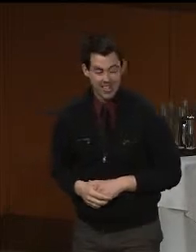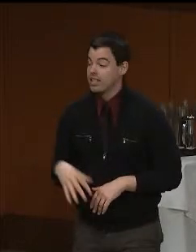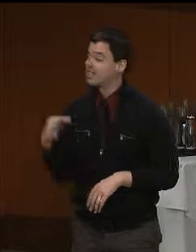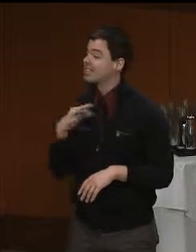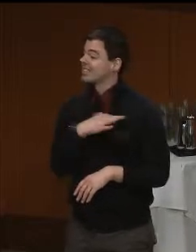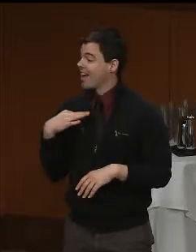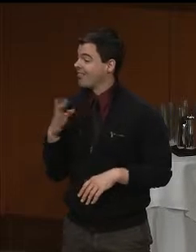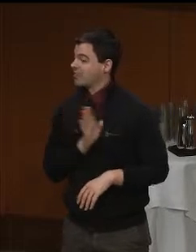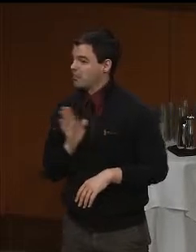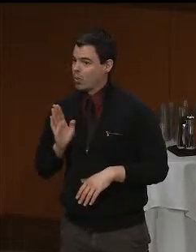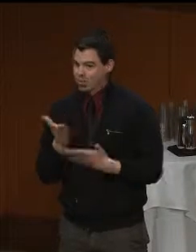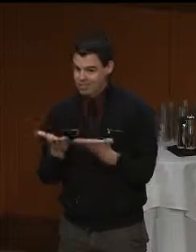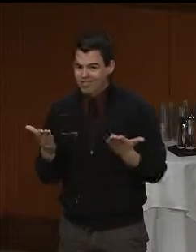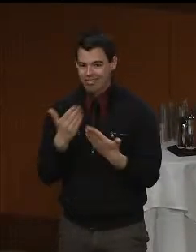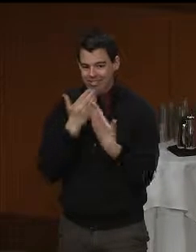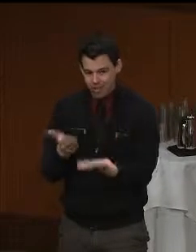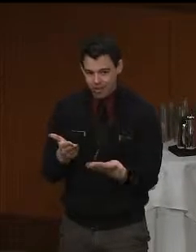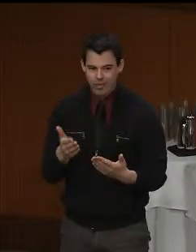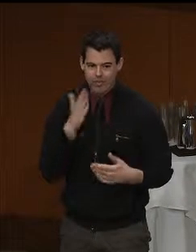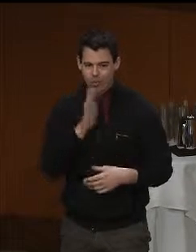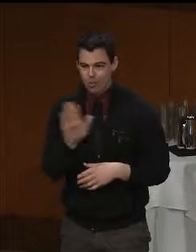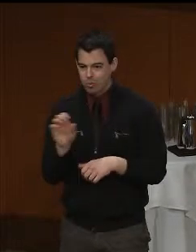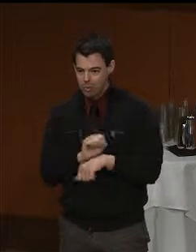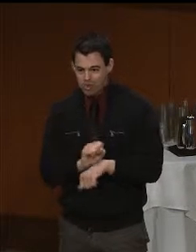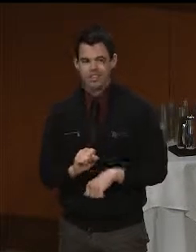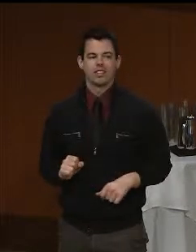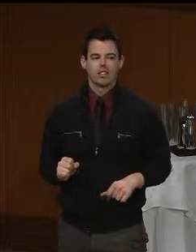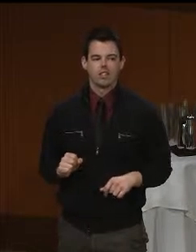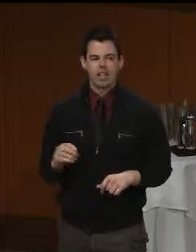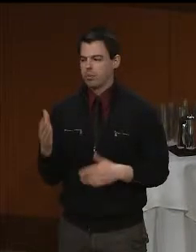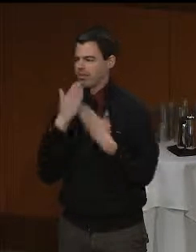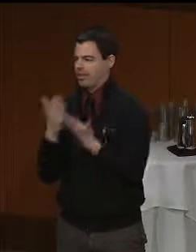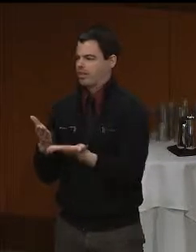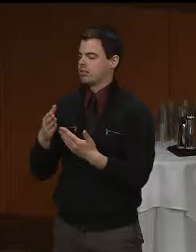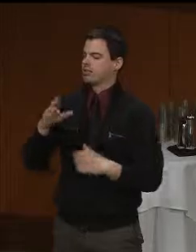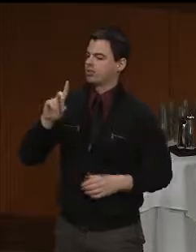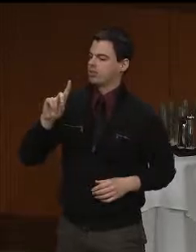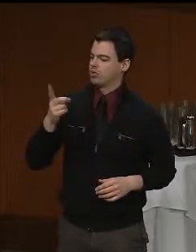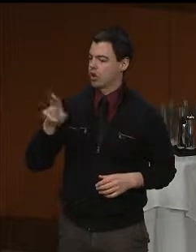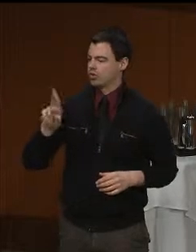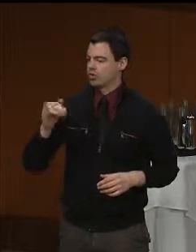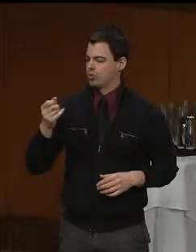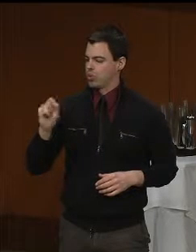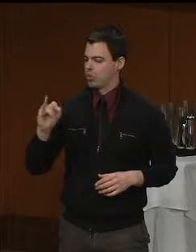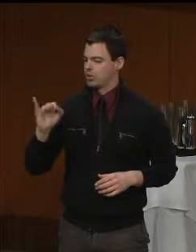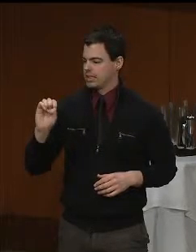efforts, and I would like to thank Dr. Josie Badger, the Federation's keynote today, for